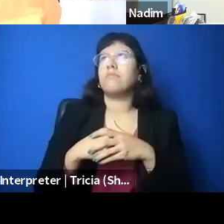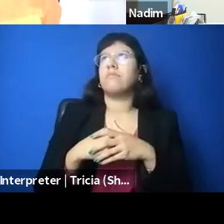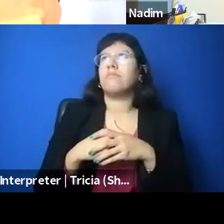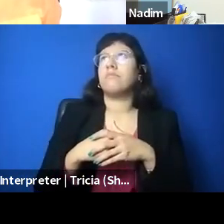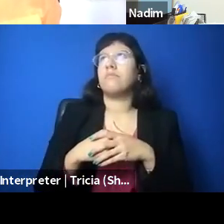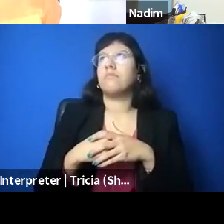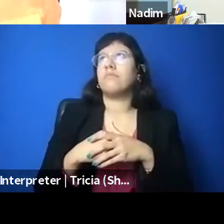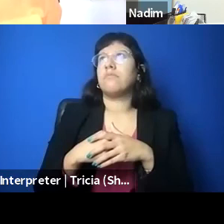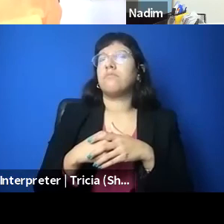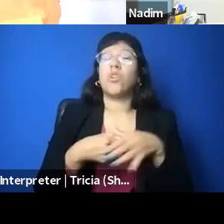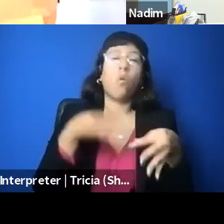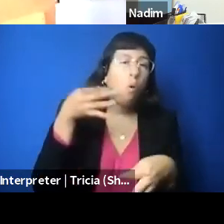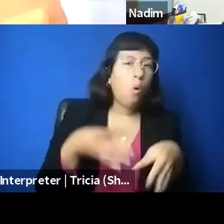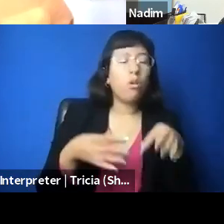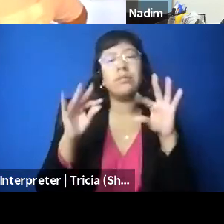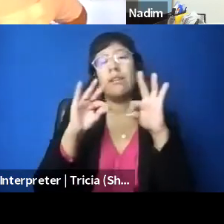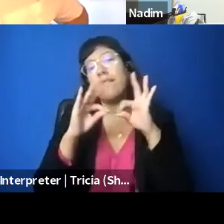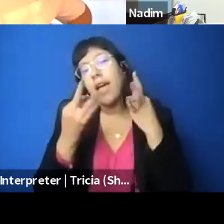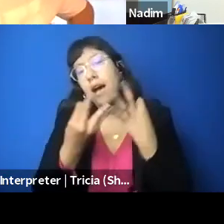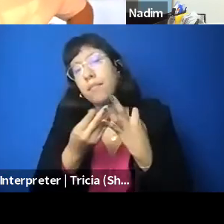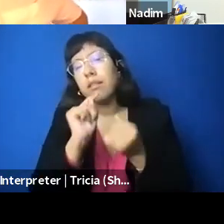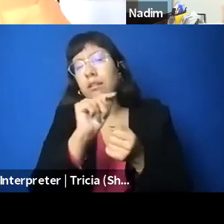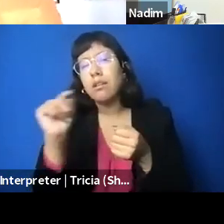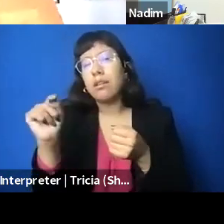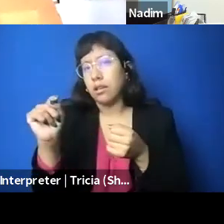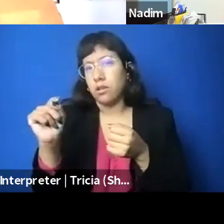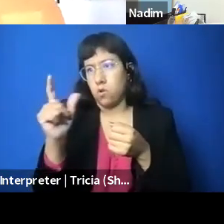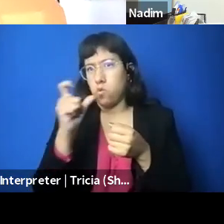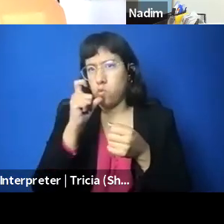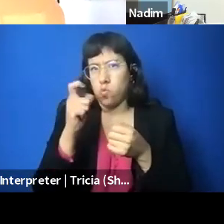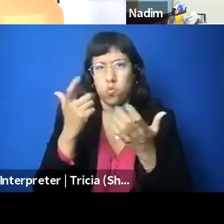and others who created, really, waves of solidarity